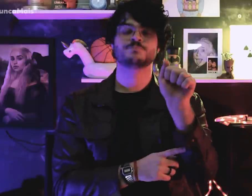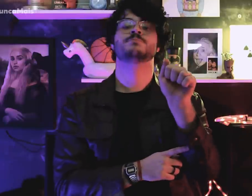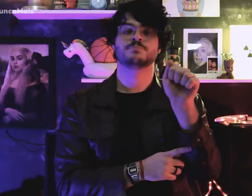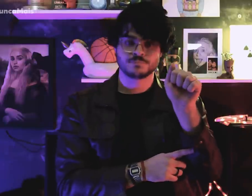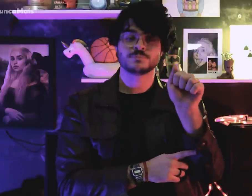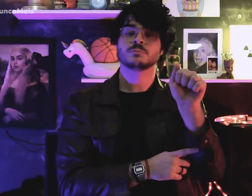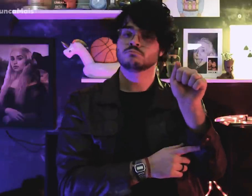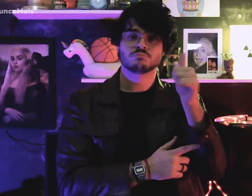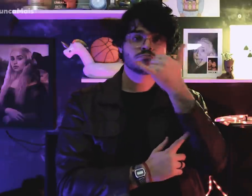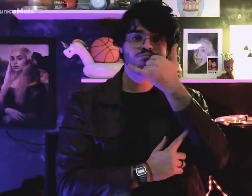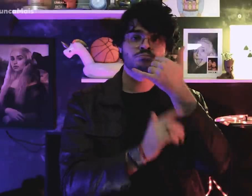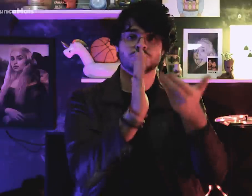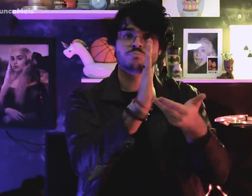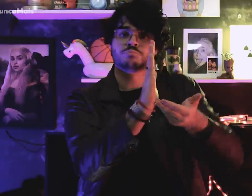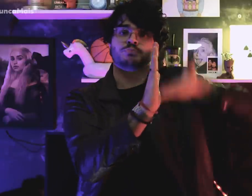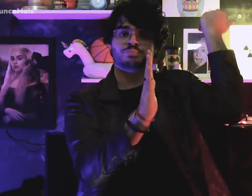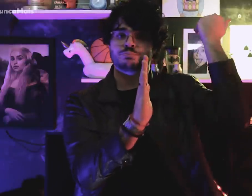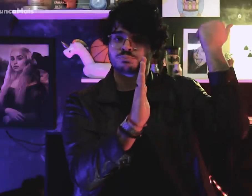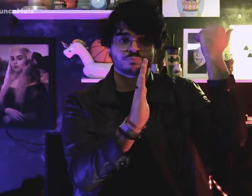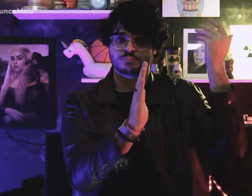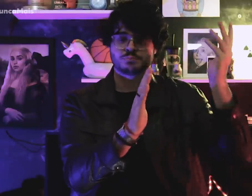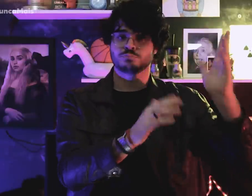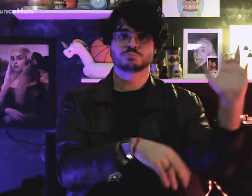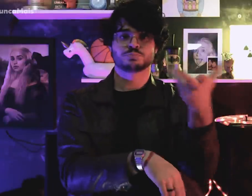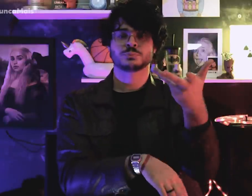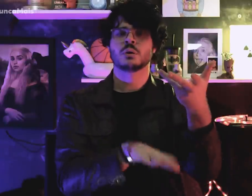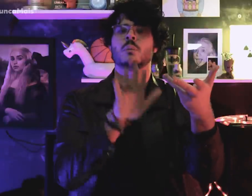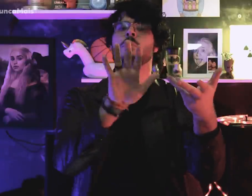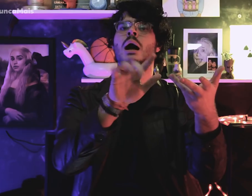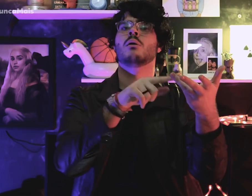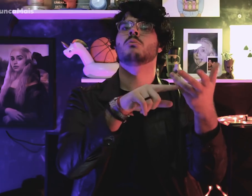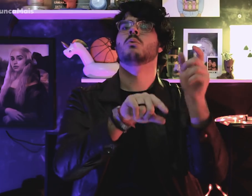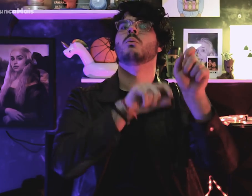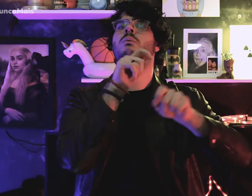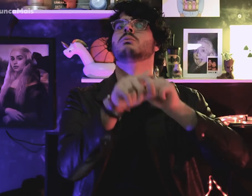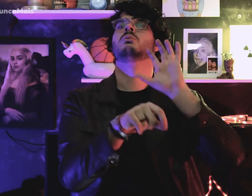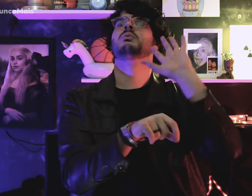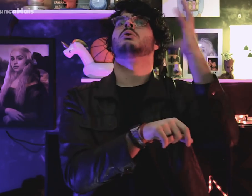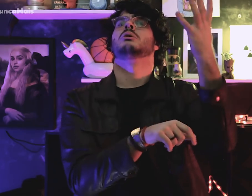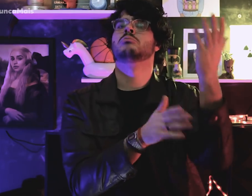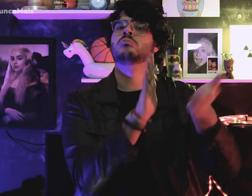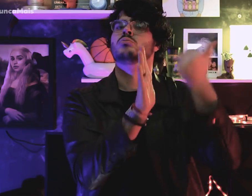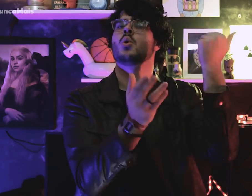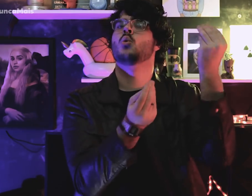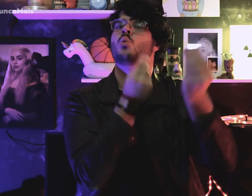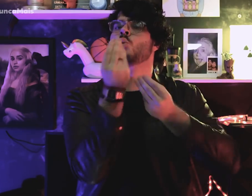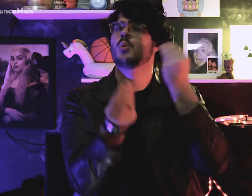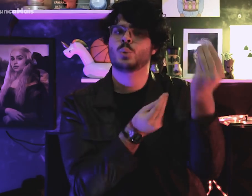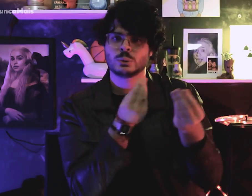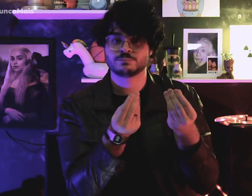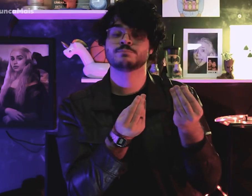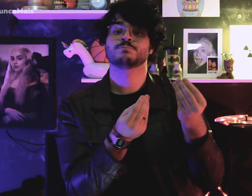lost his right over his land